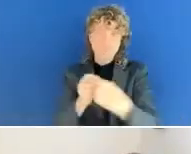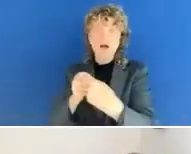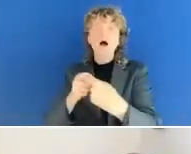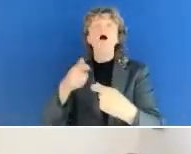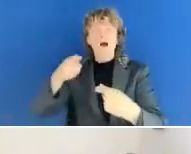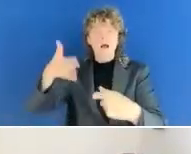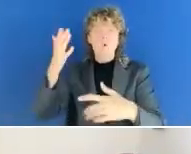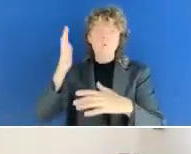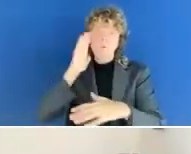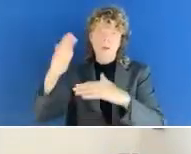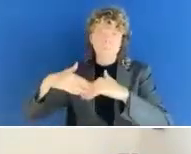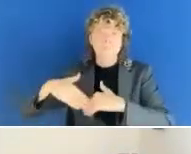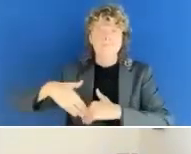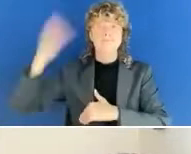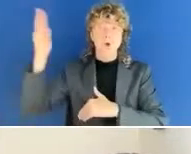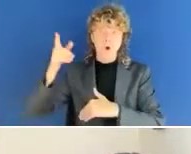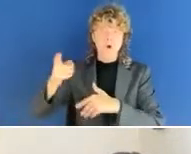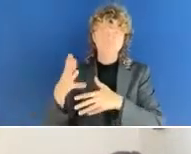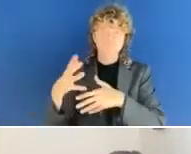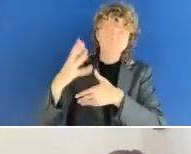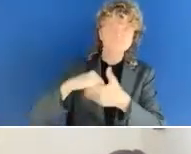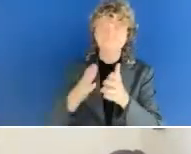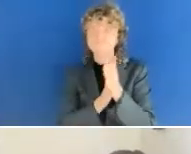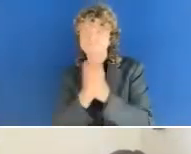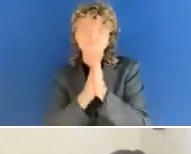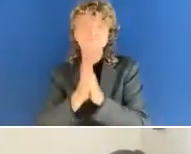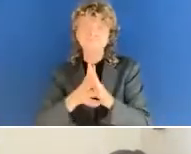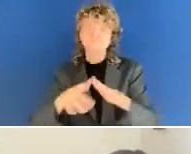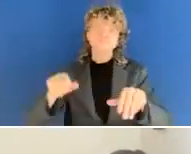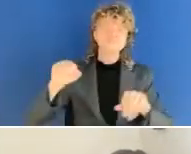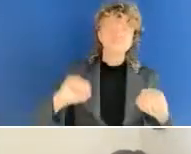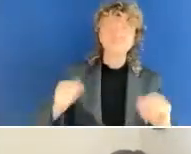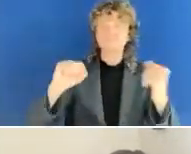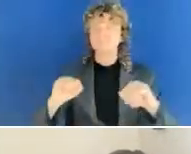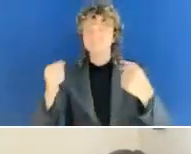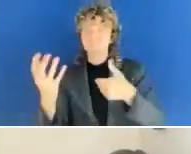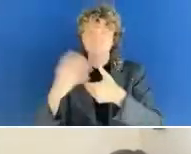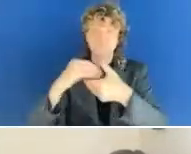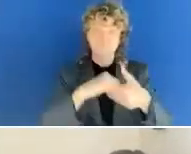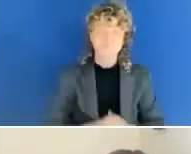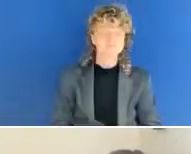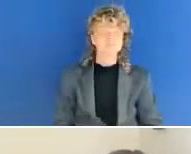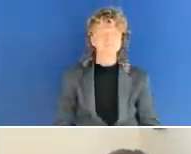and those early projects to move about. So and lastly, in order for the directive to